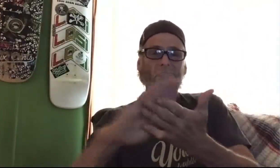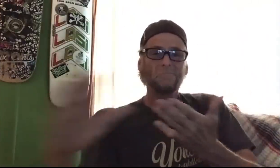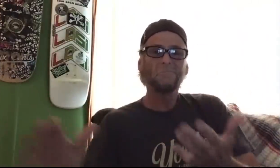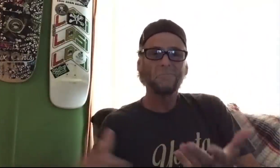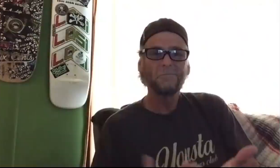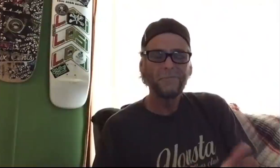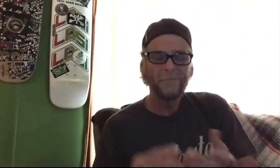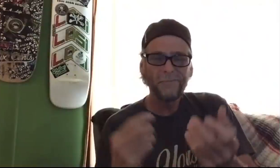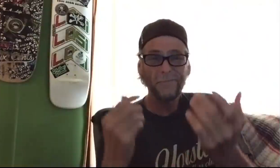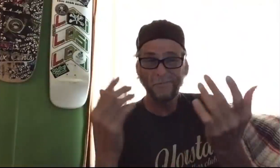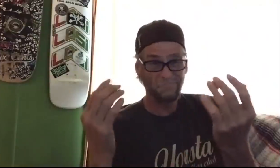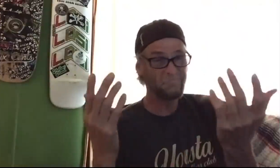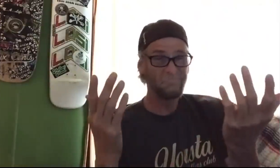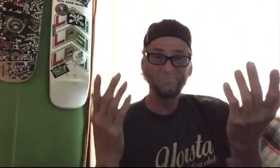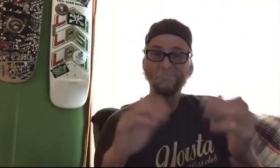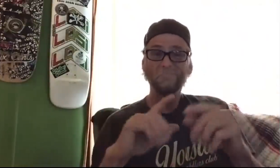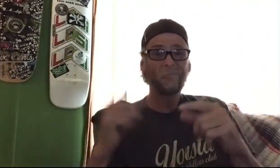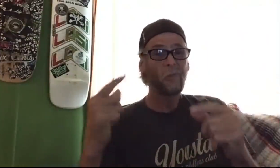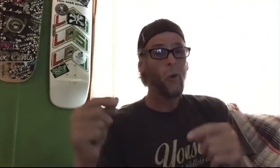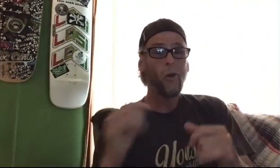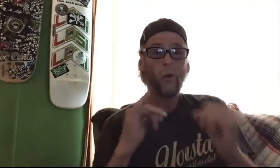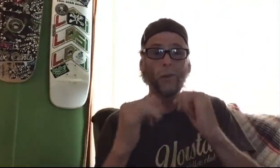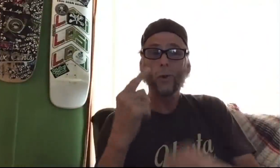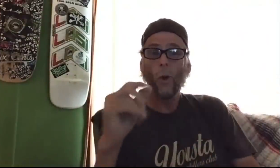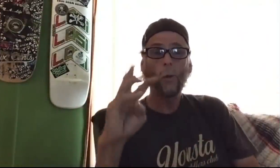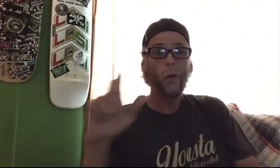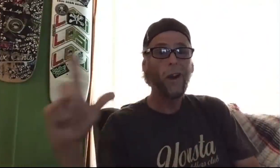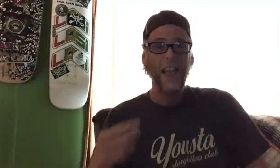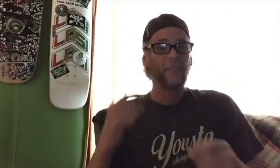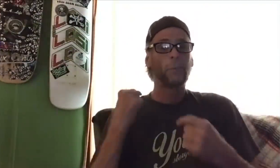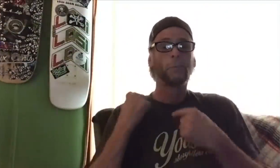It was really nice! And the interview went really well.